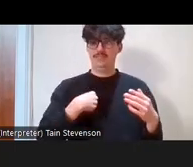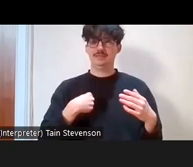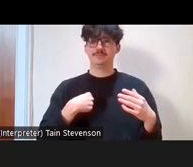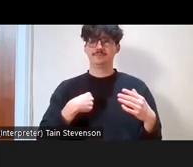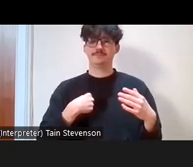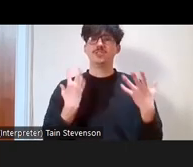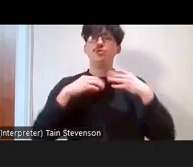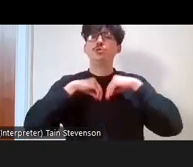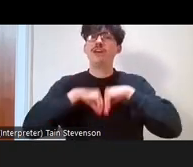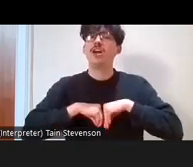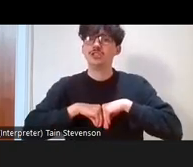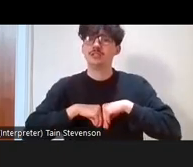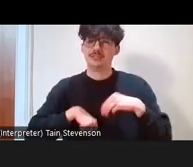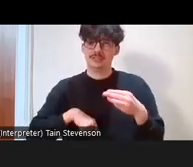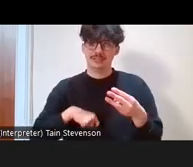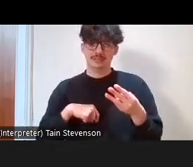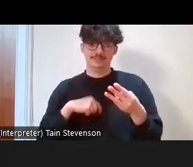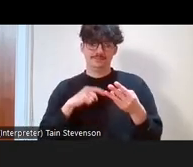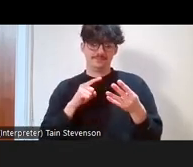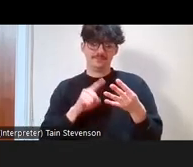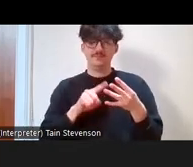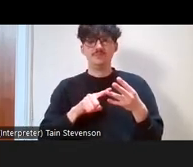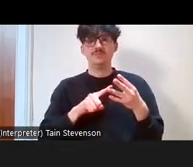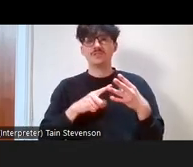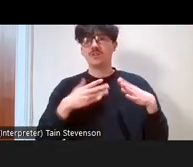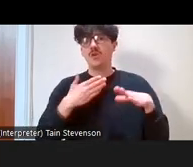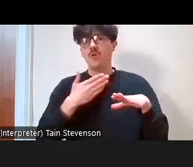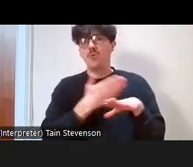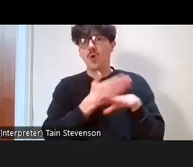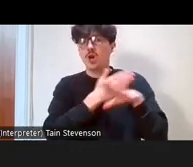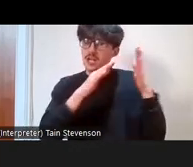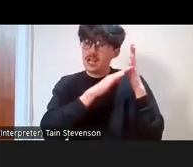I'm also working class, so there's a lot of different things going on for me to be able to